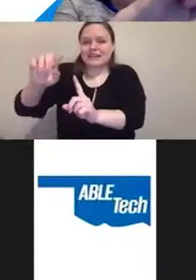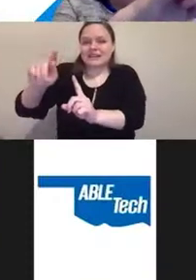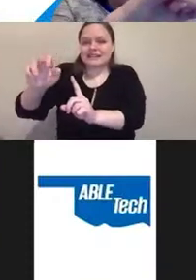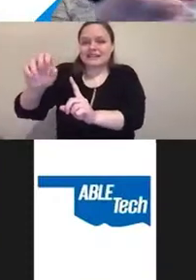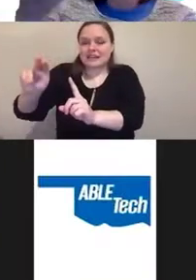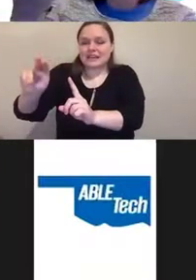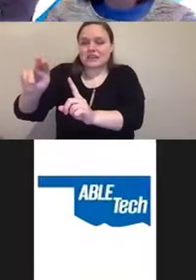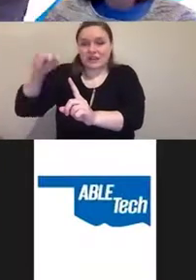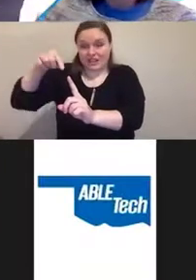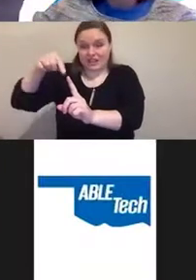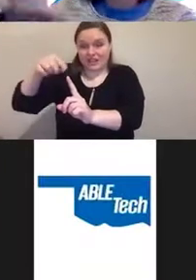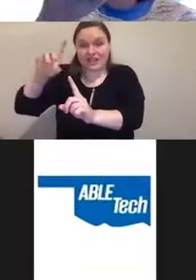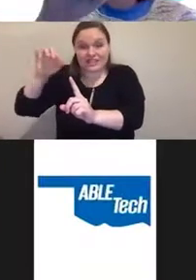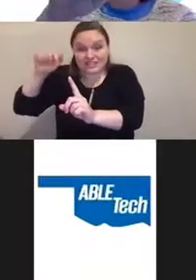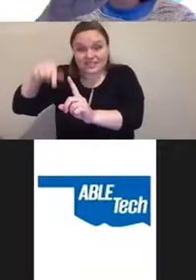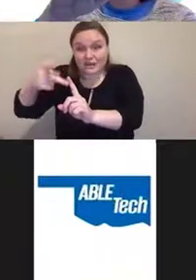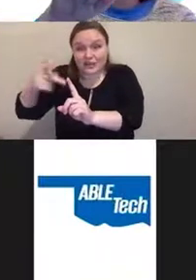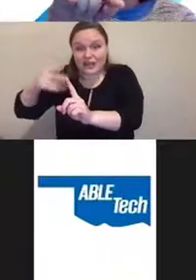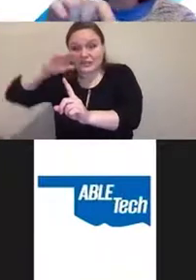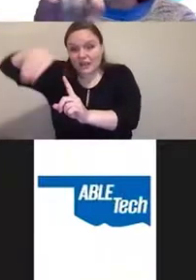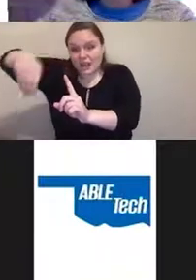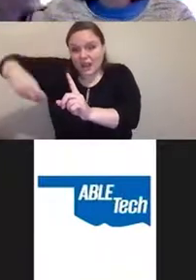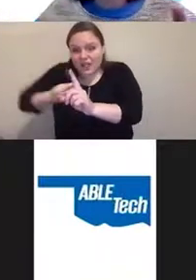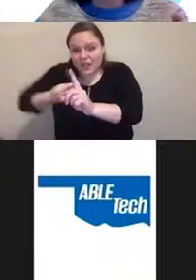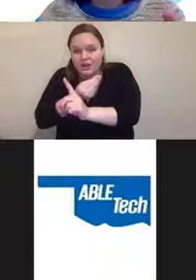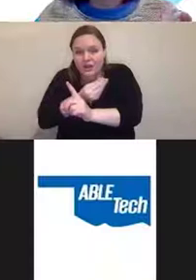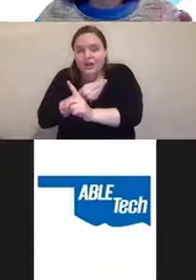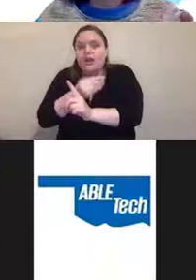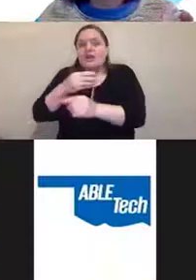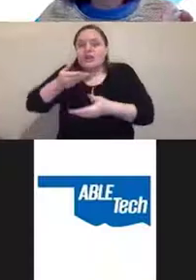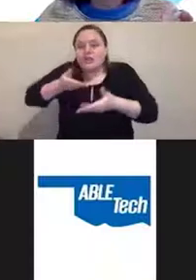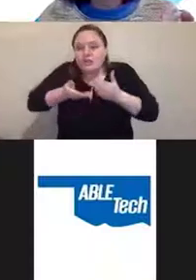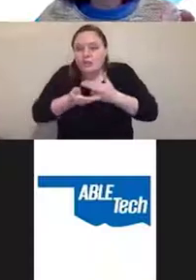the information through the assistive technology back to the user.